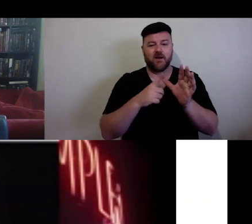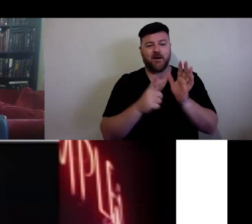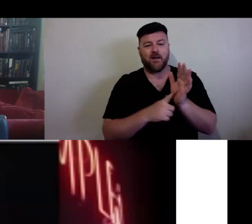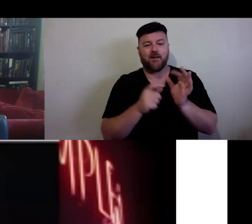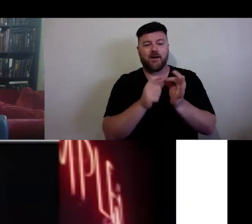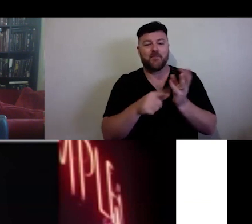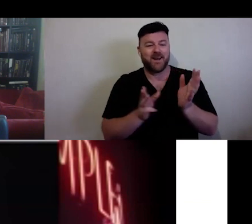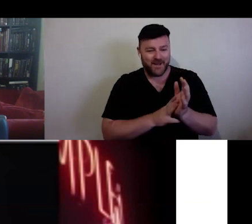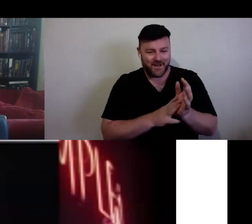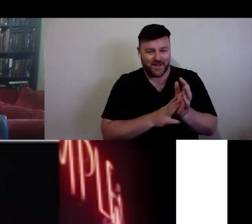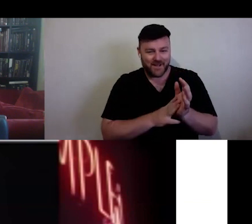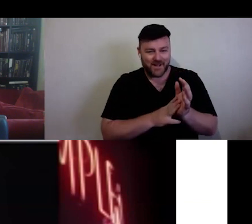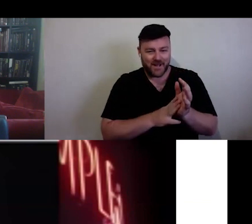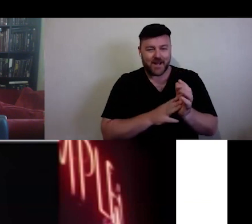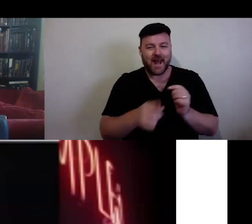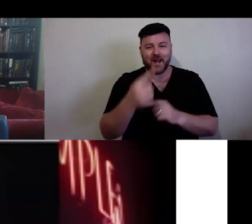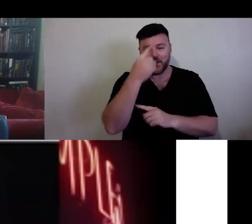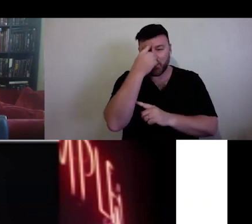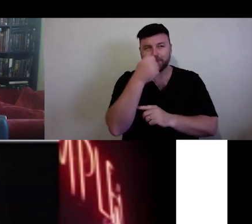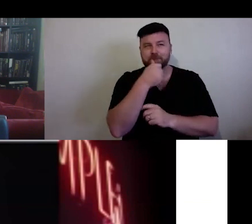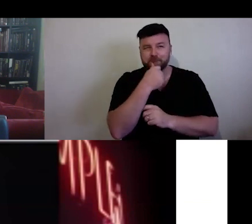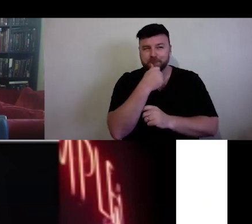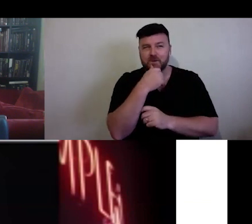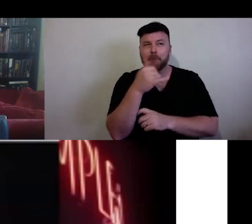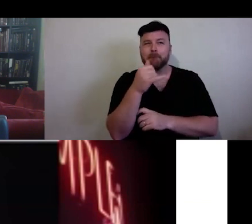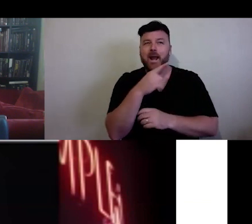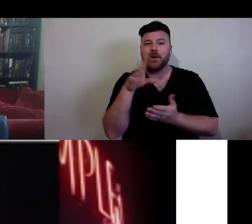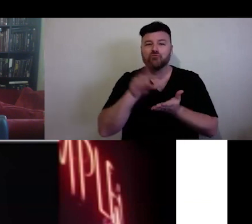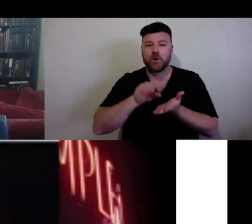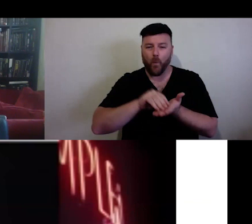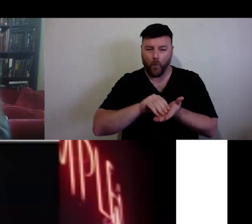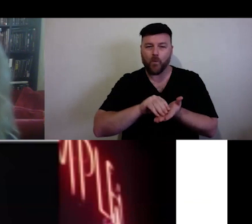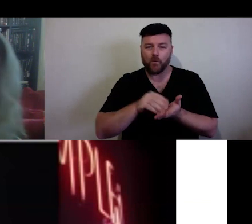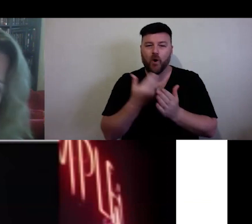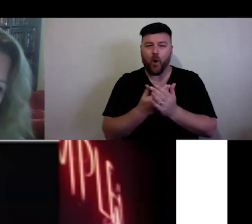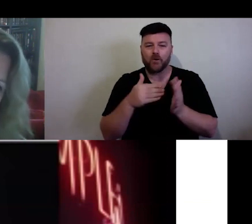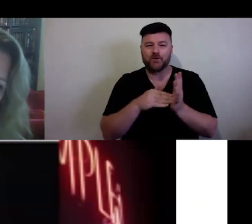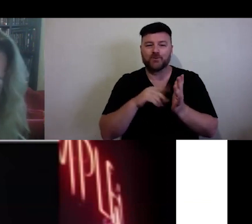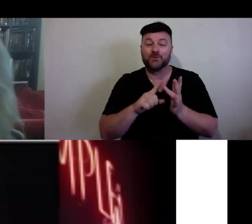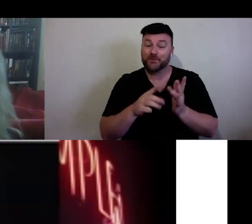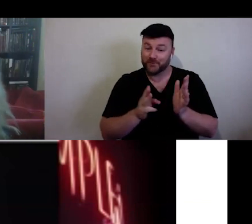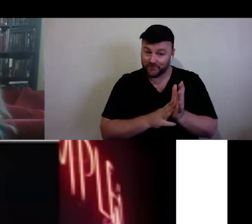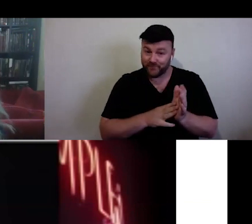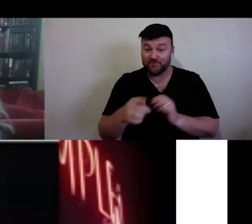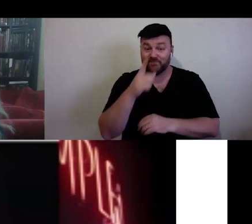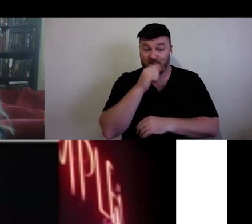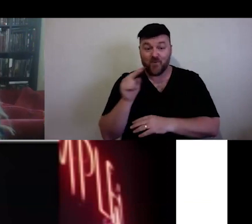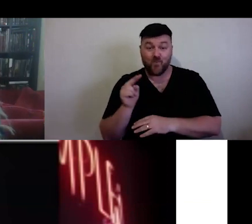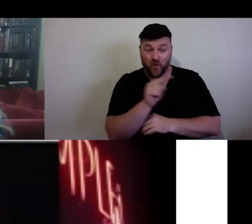decided to record their music video in Zoom so you can actually go and watch their video that they recorded, using the Zoom technology.